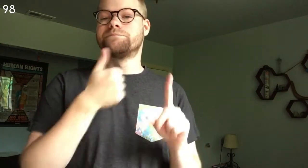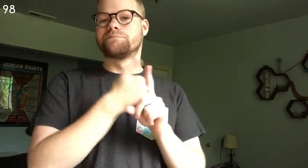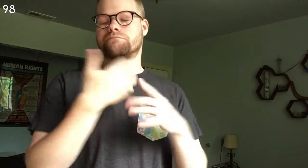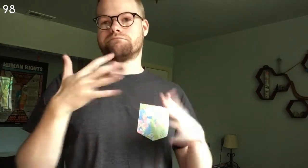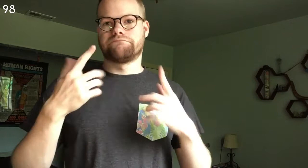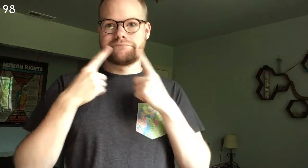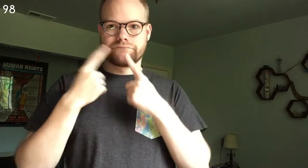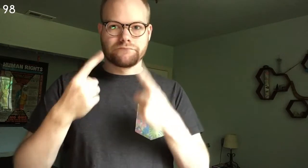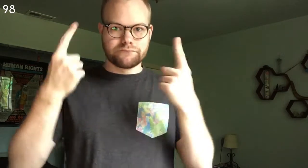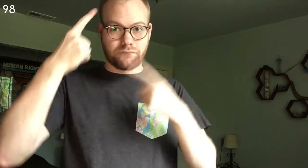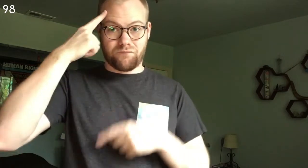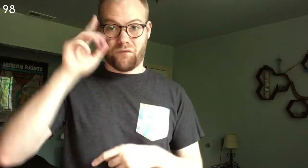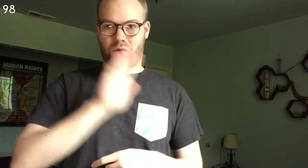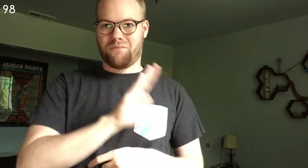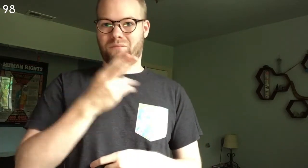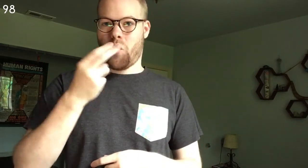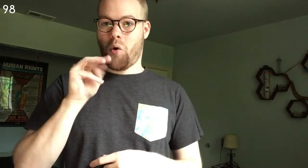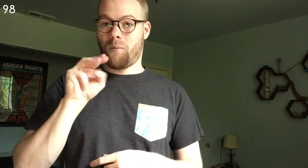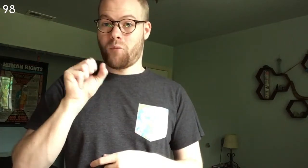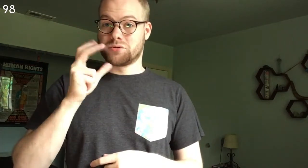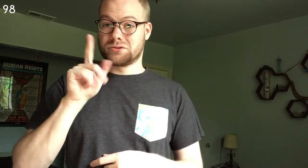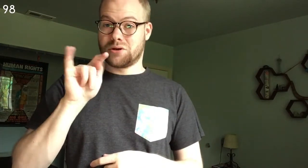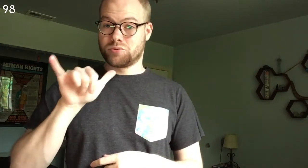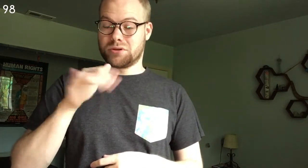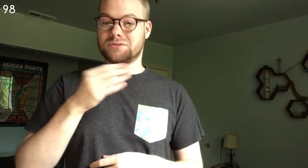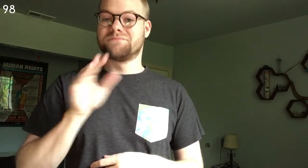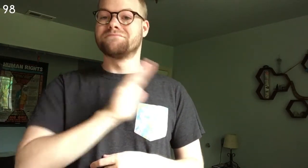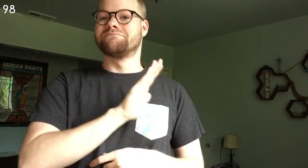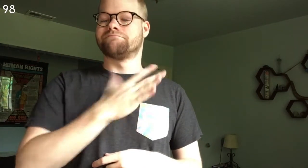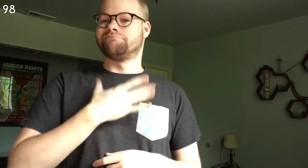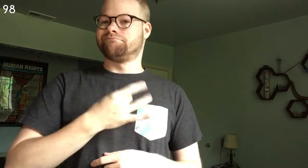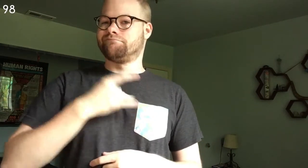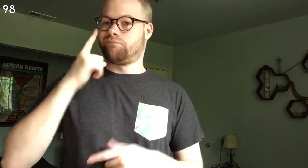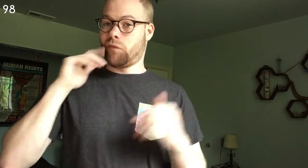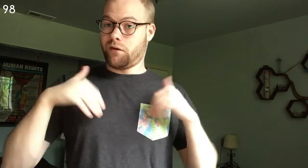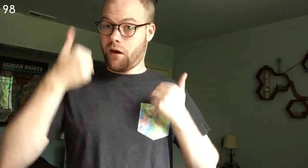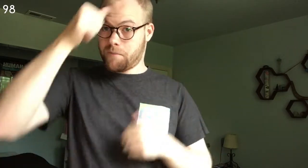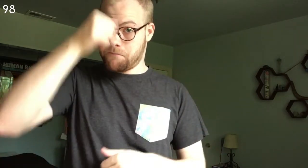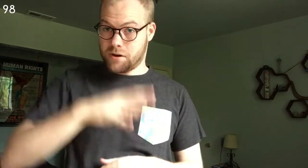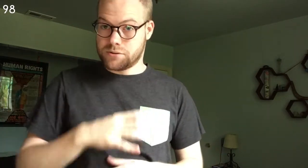Trajan was well known for his homosexuality and fondness for young males.